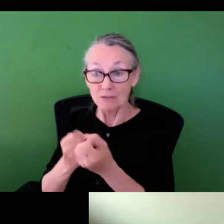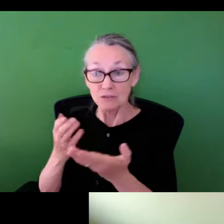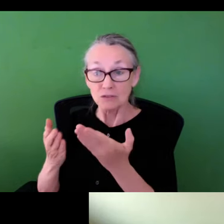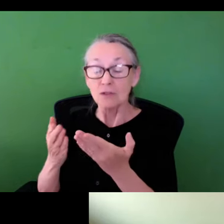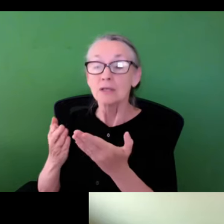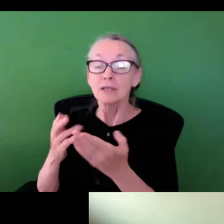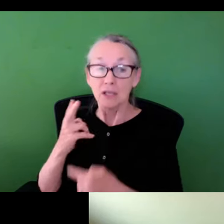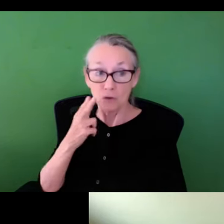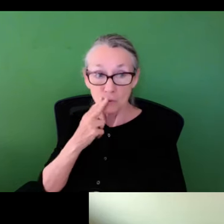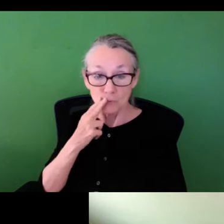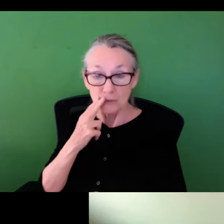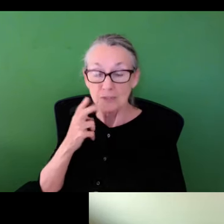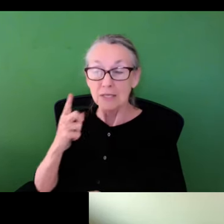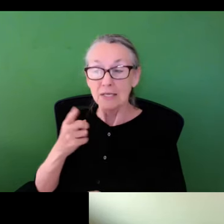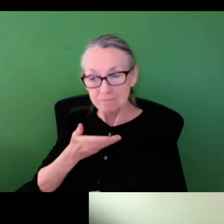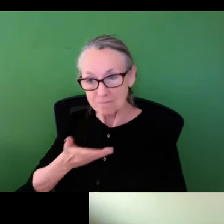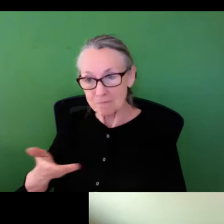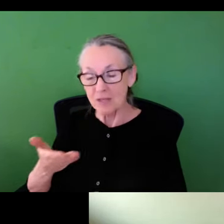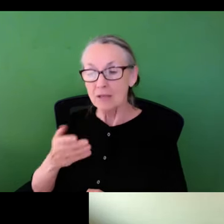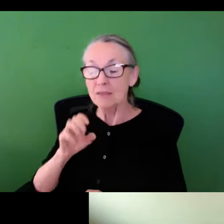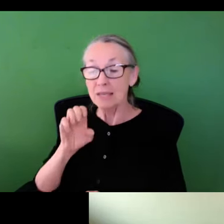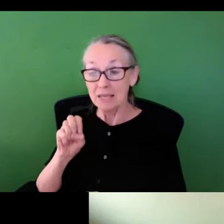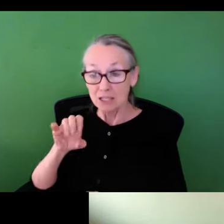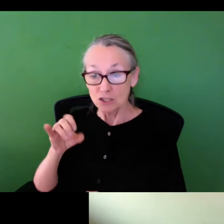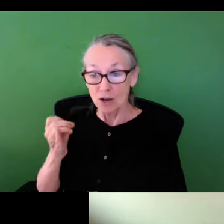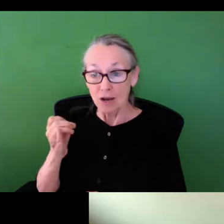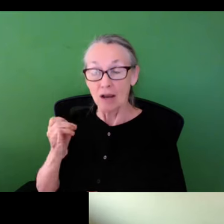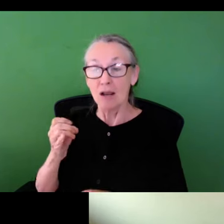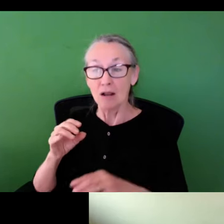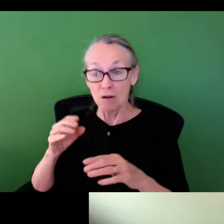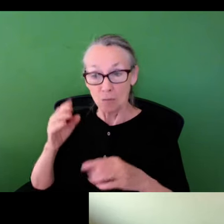Texas environmental Justice advocacy services in Houston, who also brought me into the